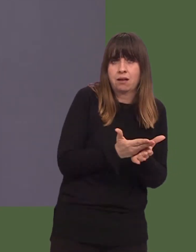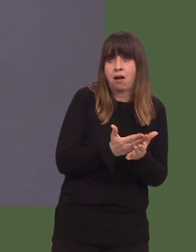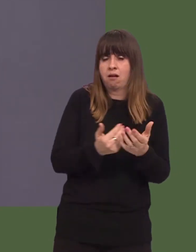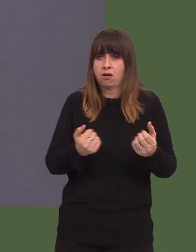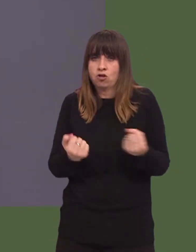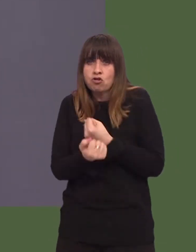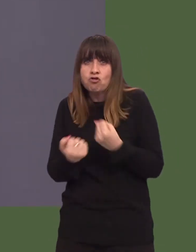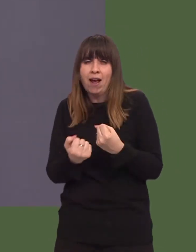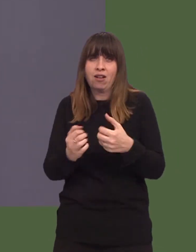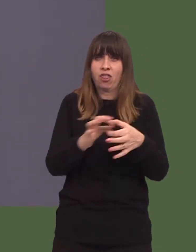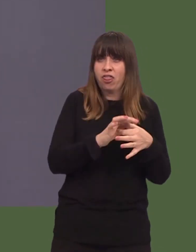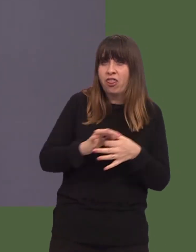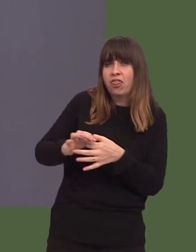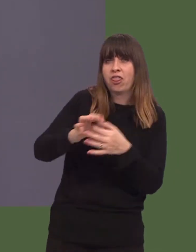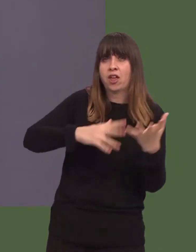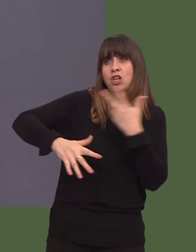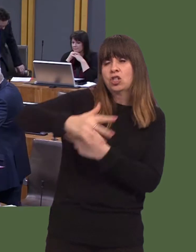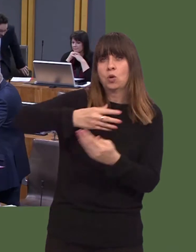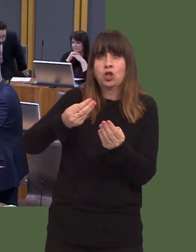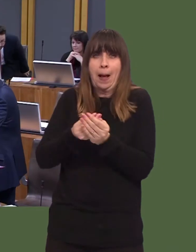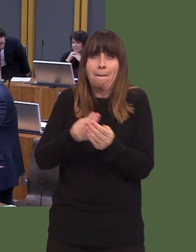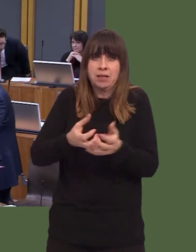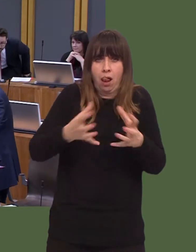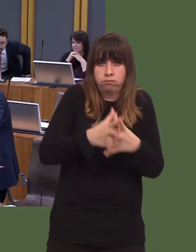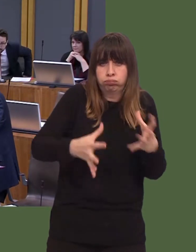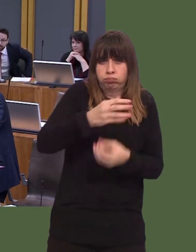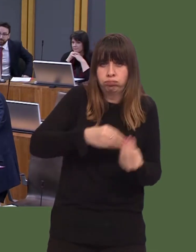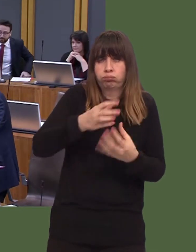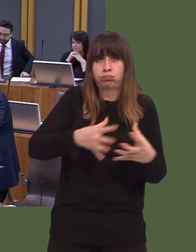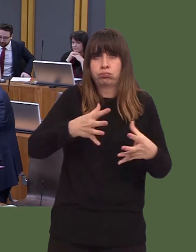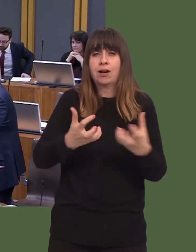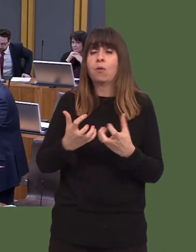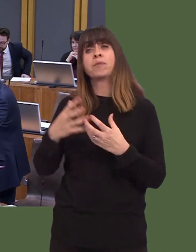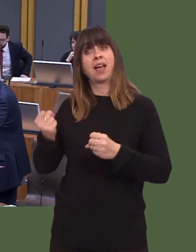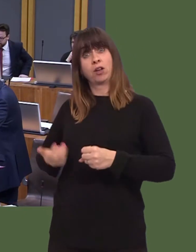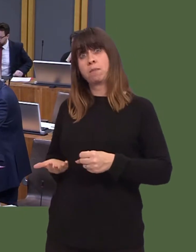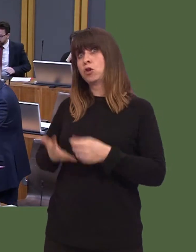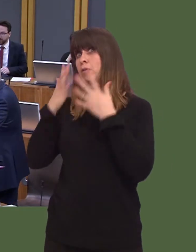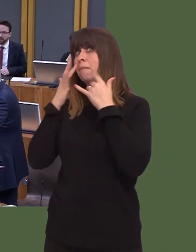capital that exists there? Carwyn Jones: Well, firstly, the commercial pilots are starting to test the interventions